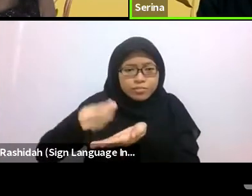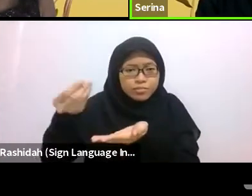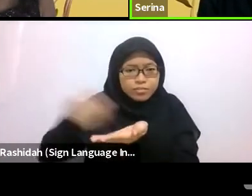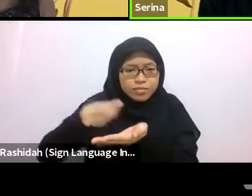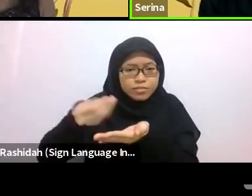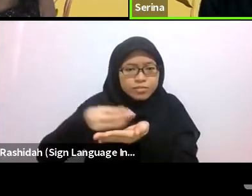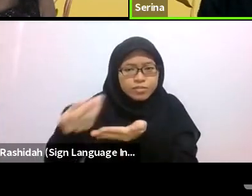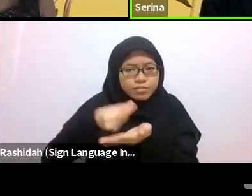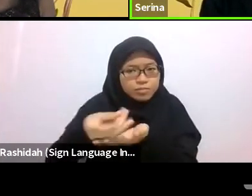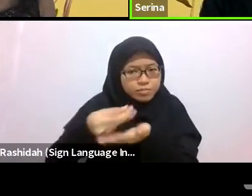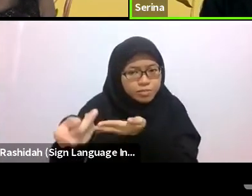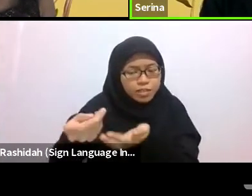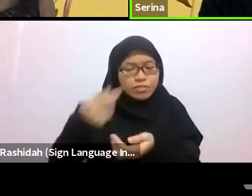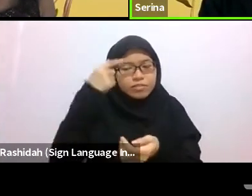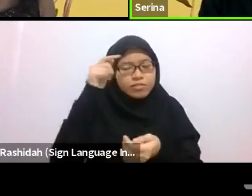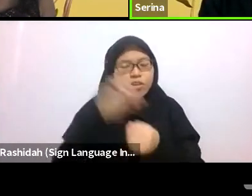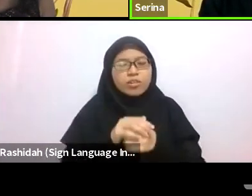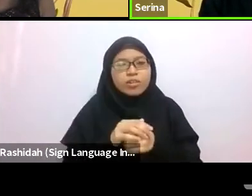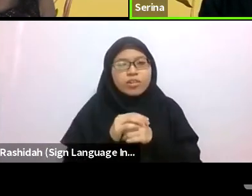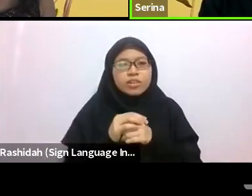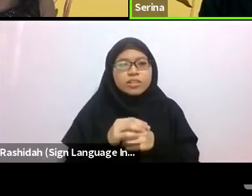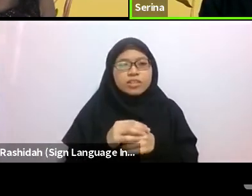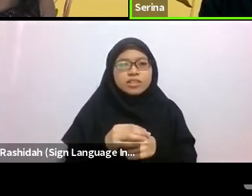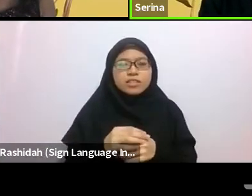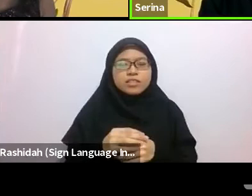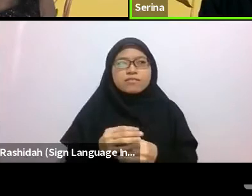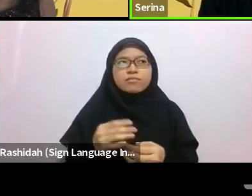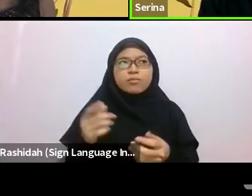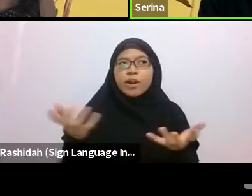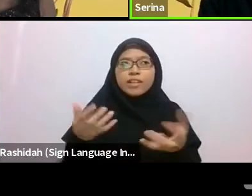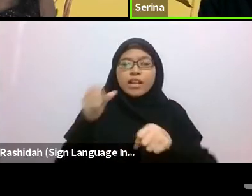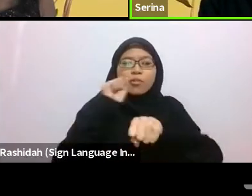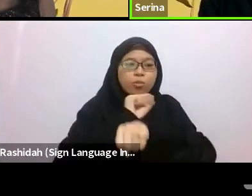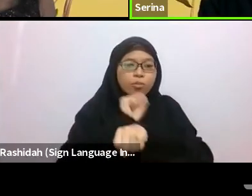This then, is how I earned my daily perch at the jetty as cashier and logbook keeper.